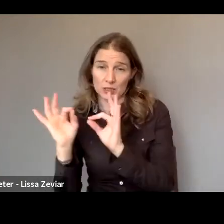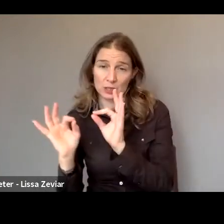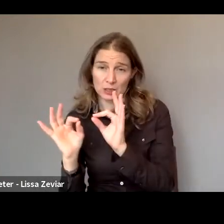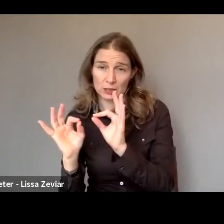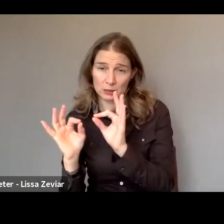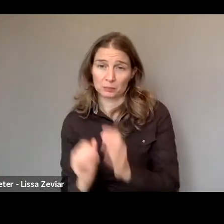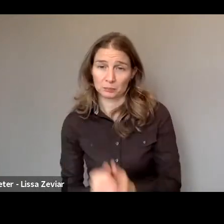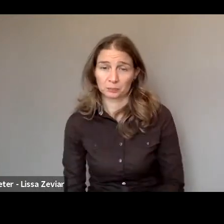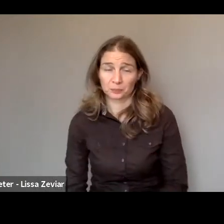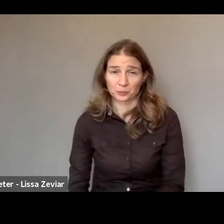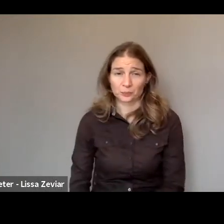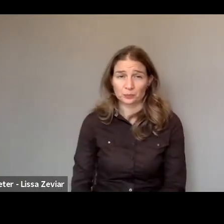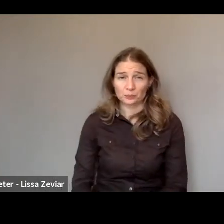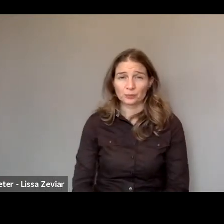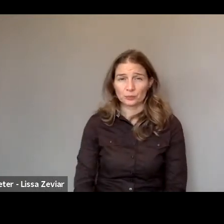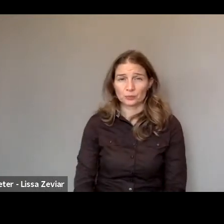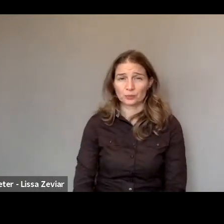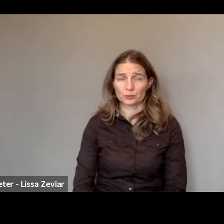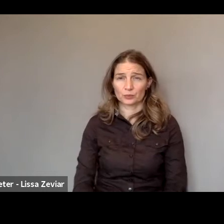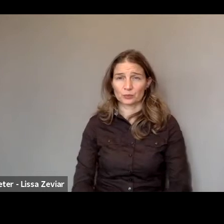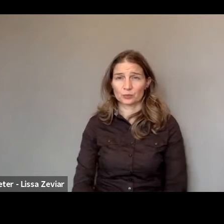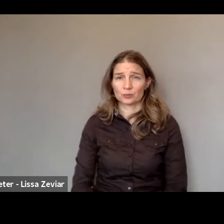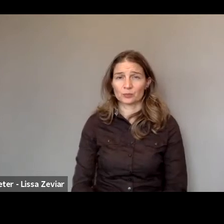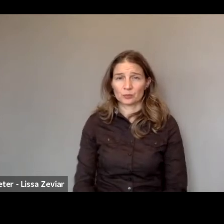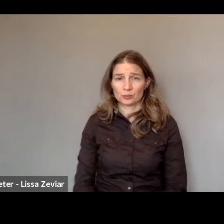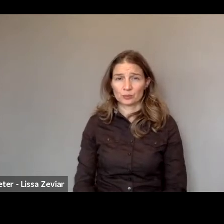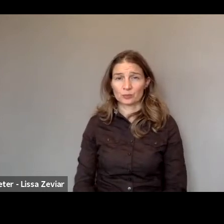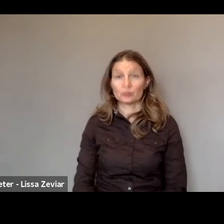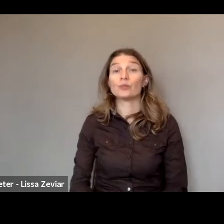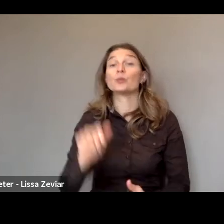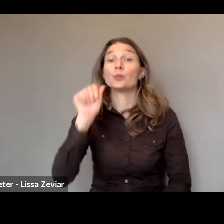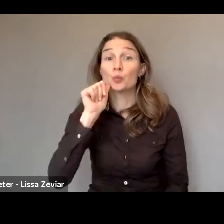So tomorrow we launch a new website specifically